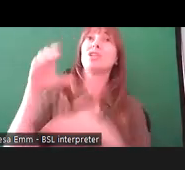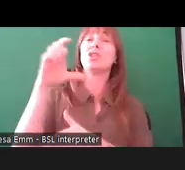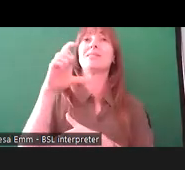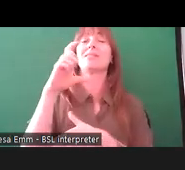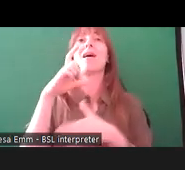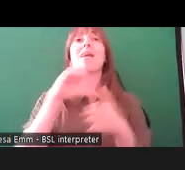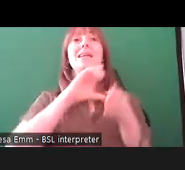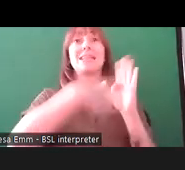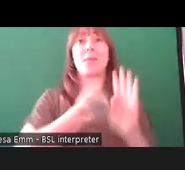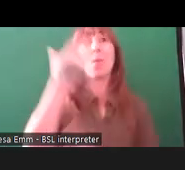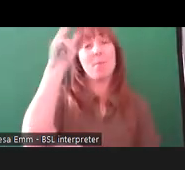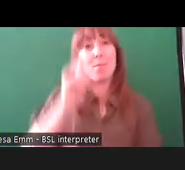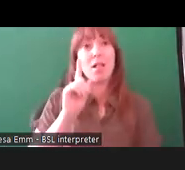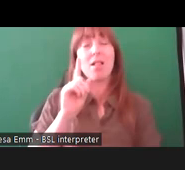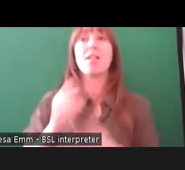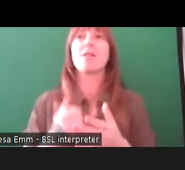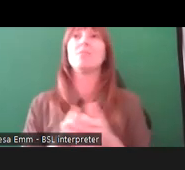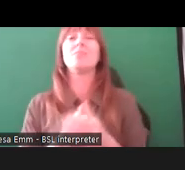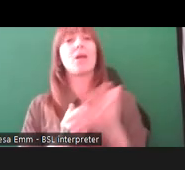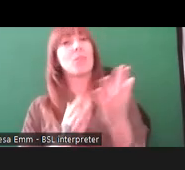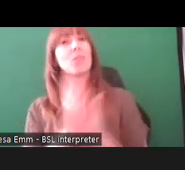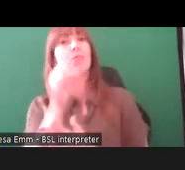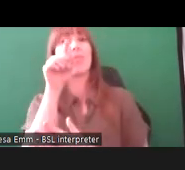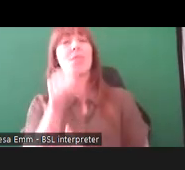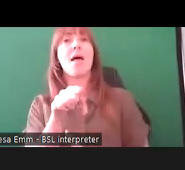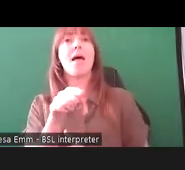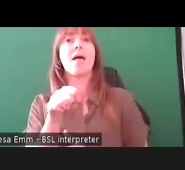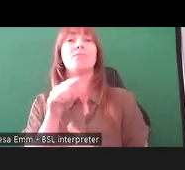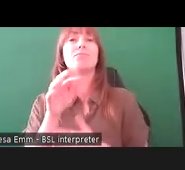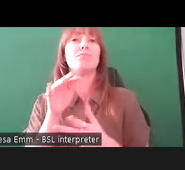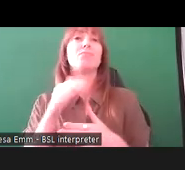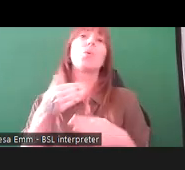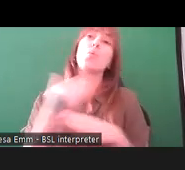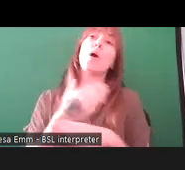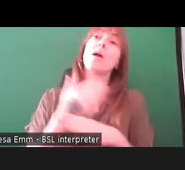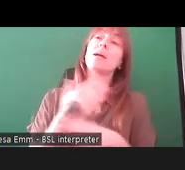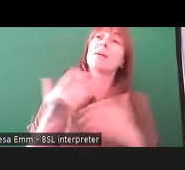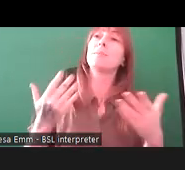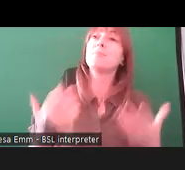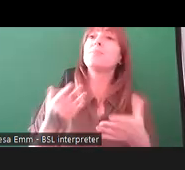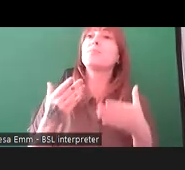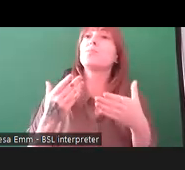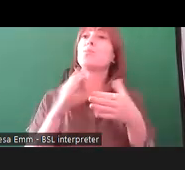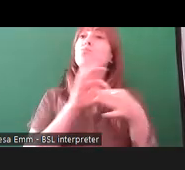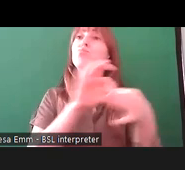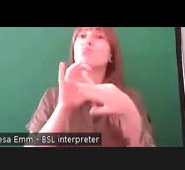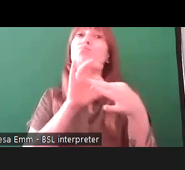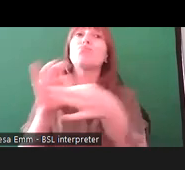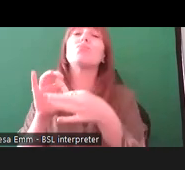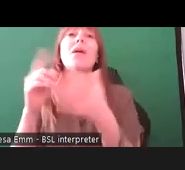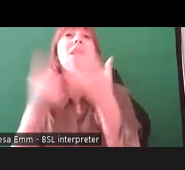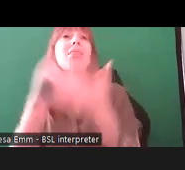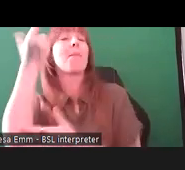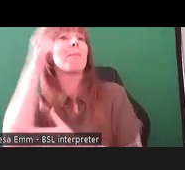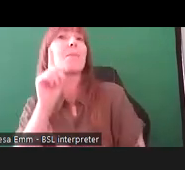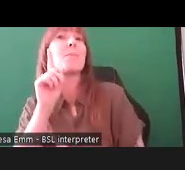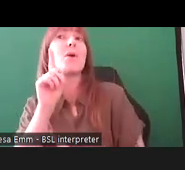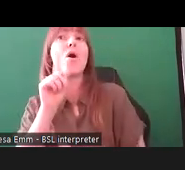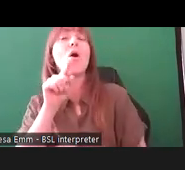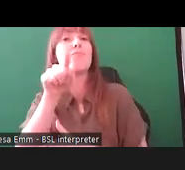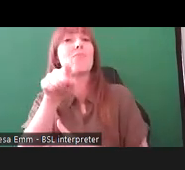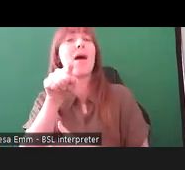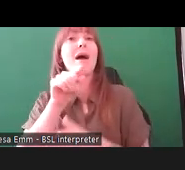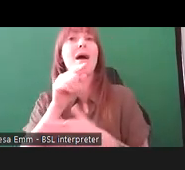initially. Through working with other people who were part of the coalition but involved in other